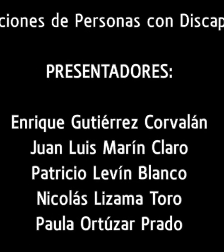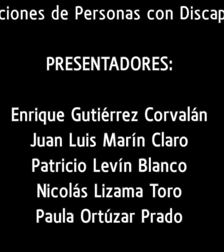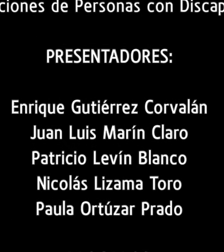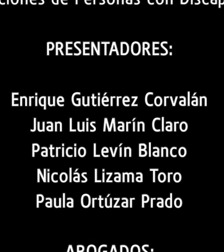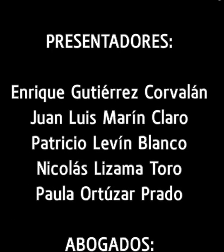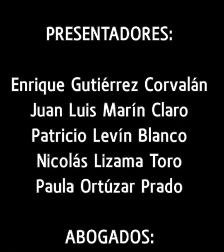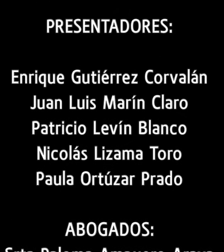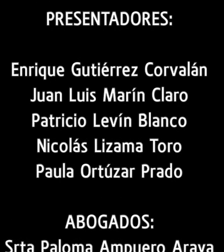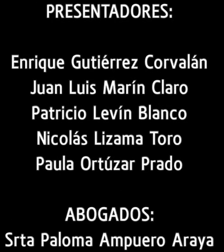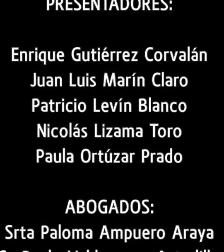Attorneys